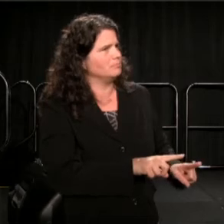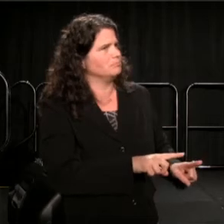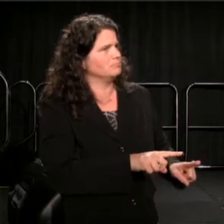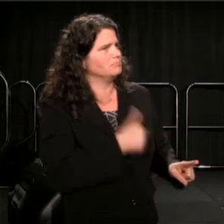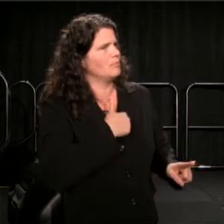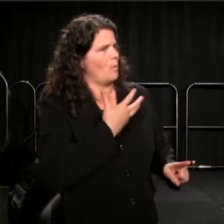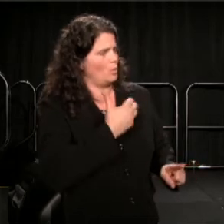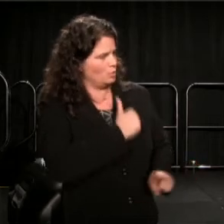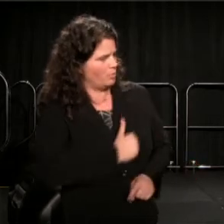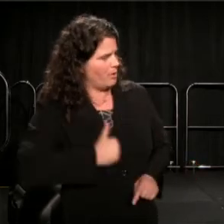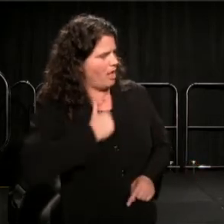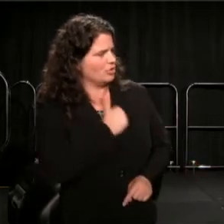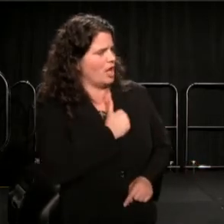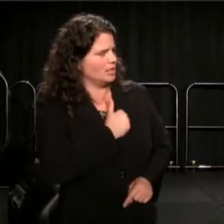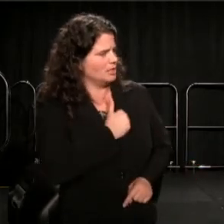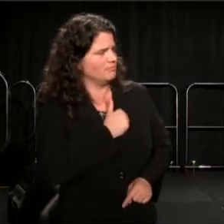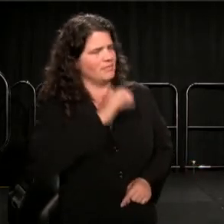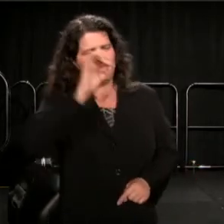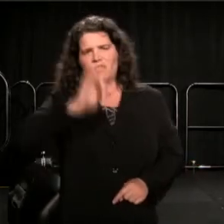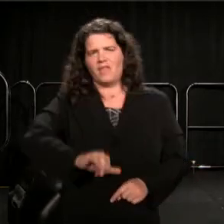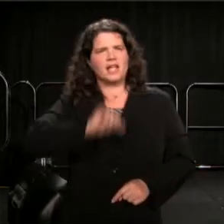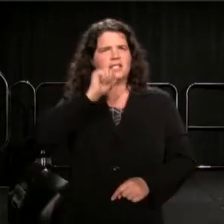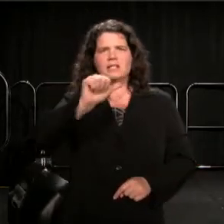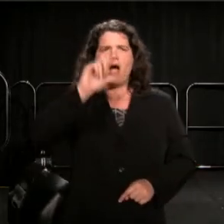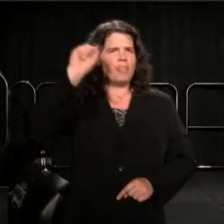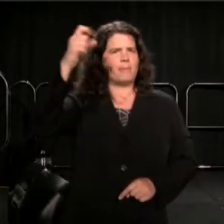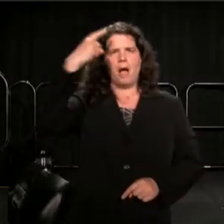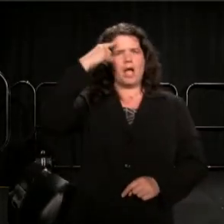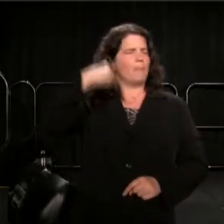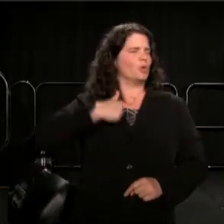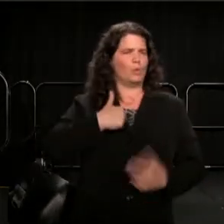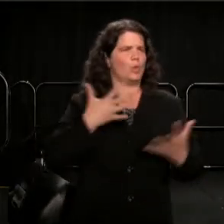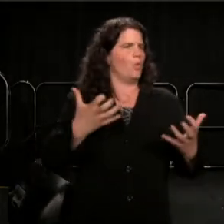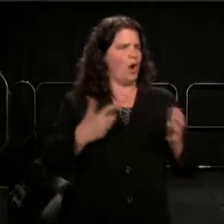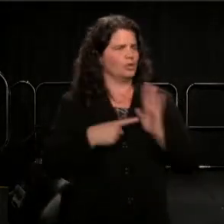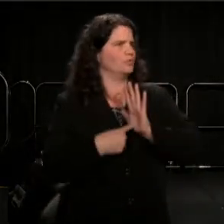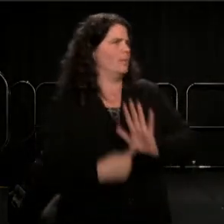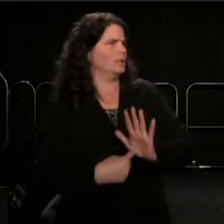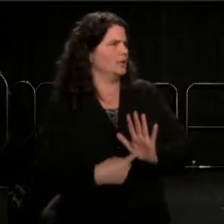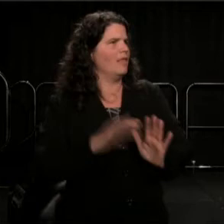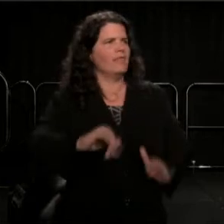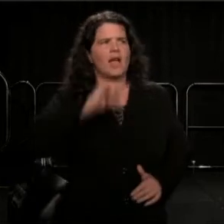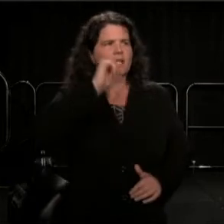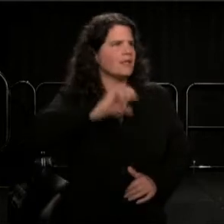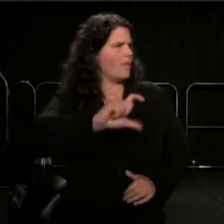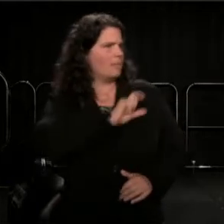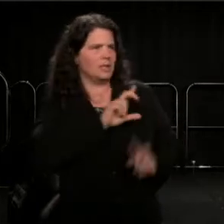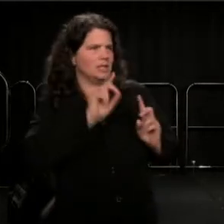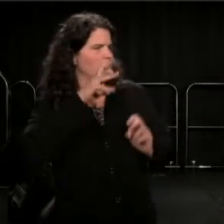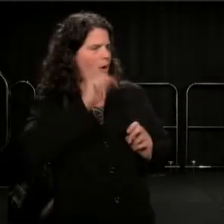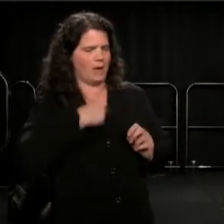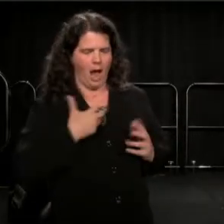This is not the Montgomery that we want Montgomery to be. This is not the police department I want to be the chief on.